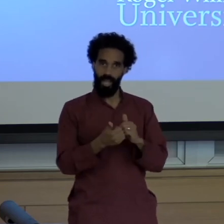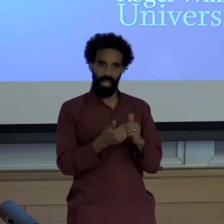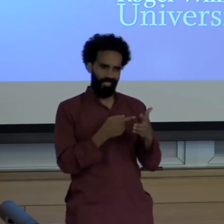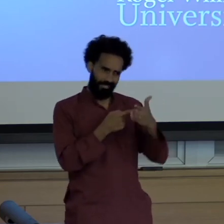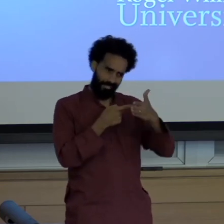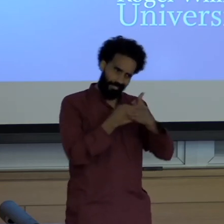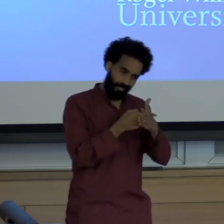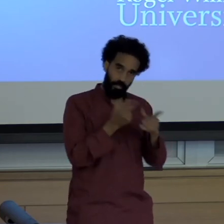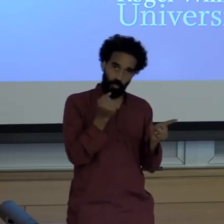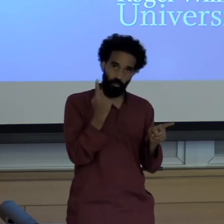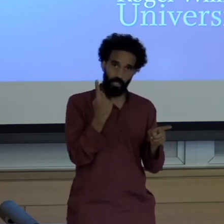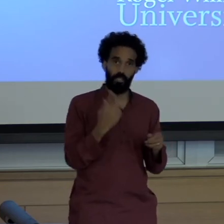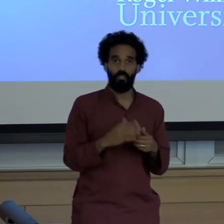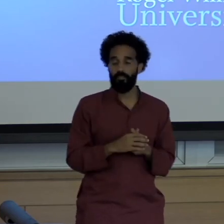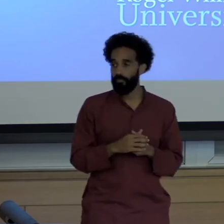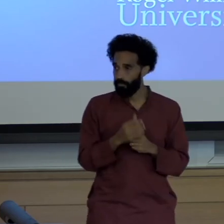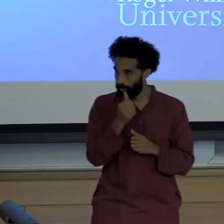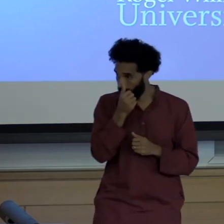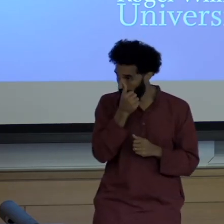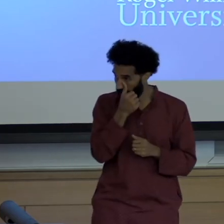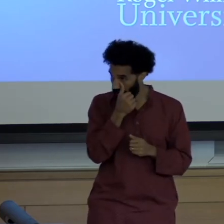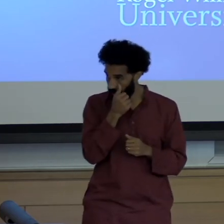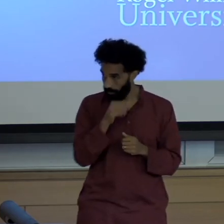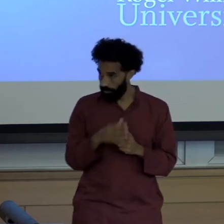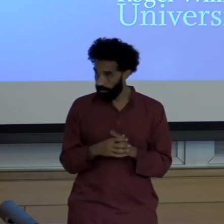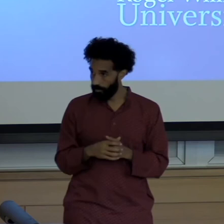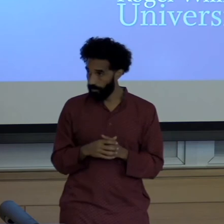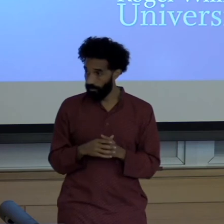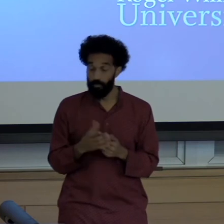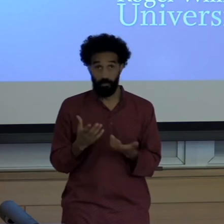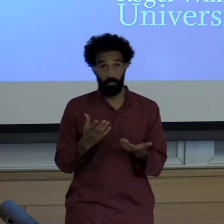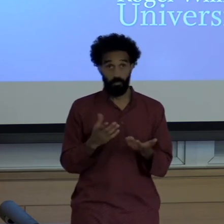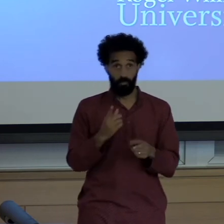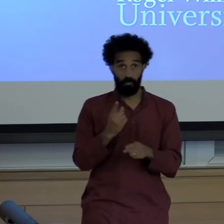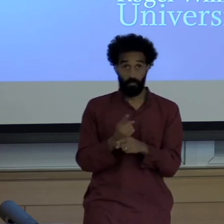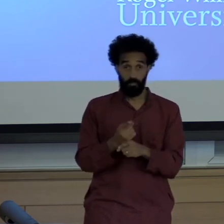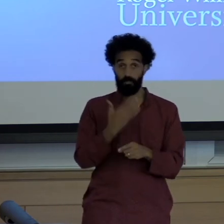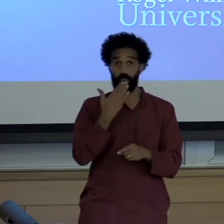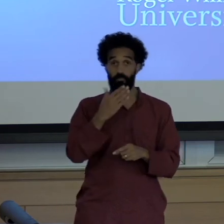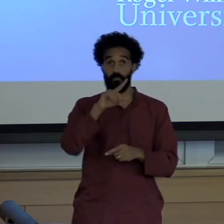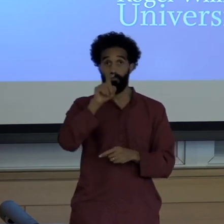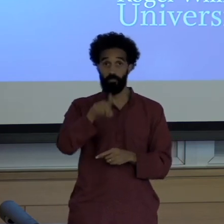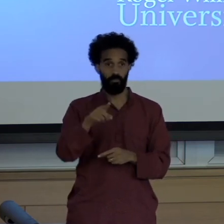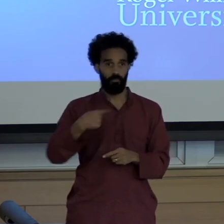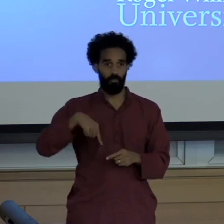I think it's an excellent question because it's the paradox we live with right, so no doubt